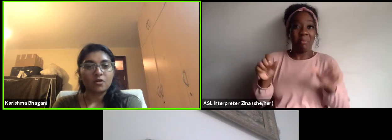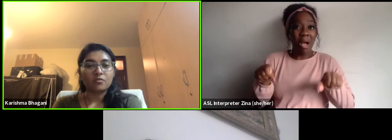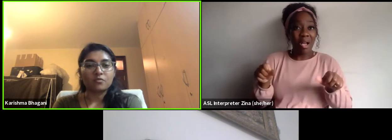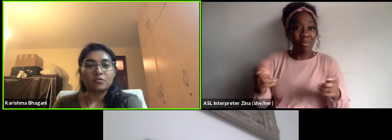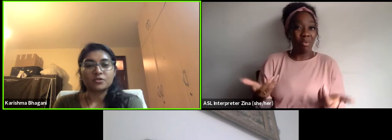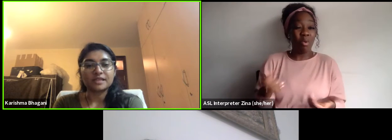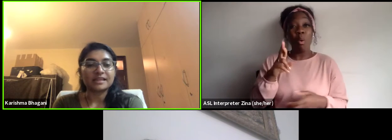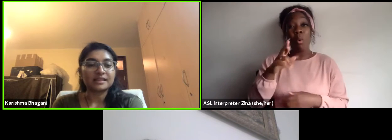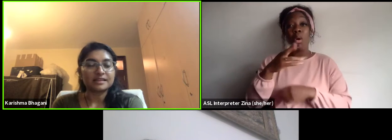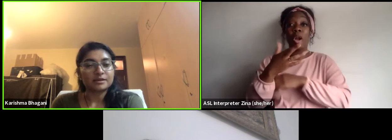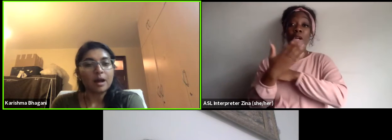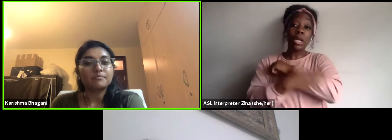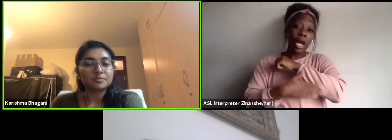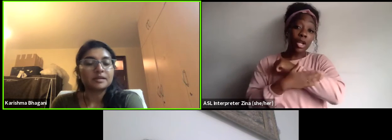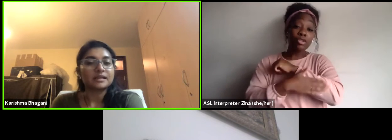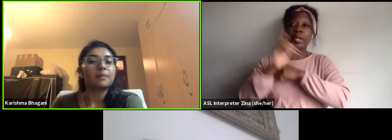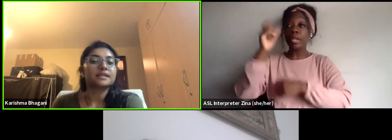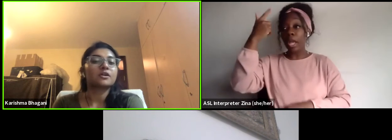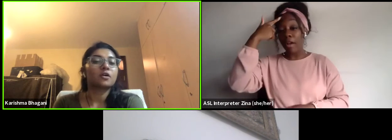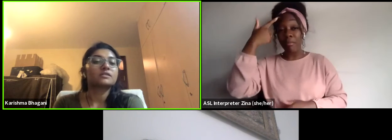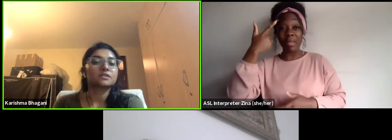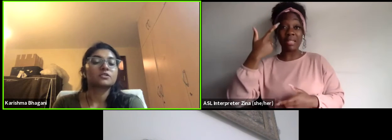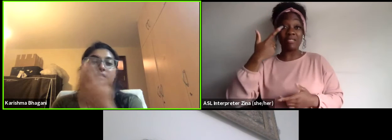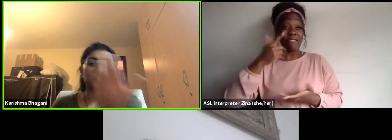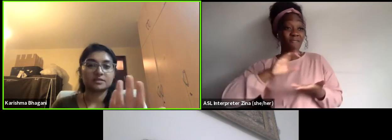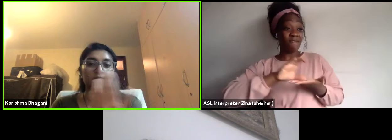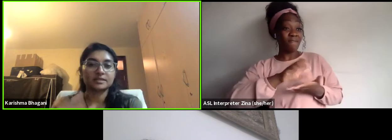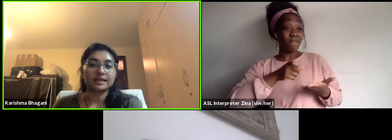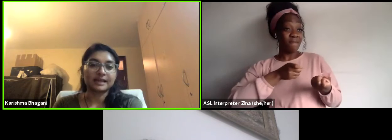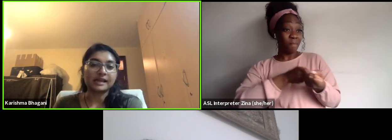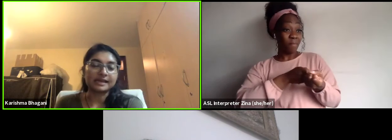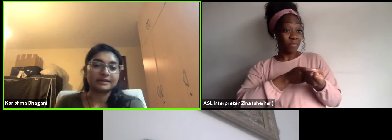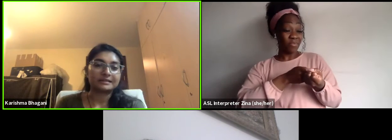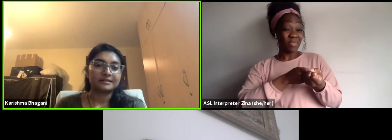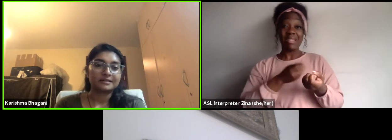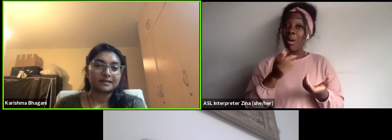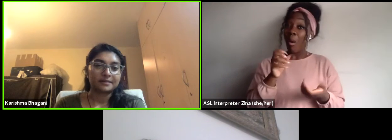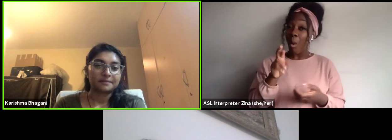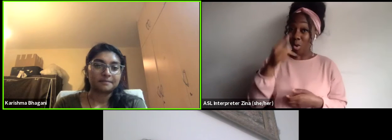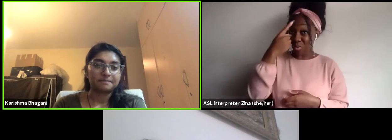Or would you say that it comes but it comes at a cost just as you were saying earlier?